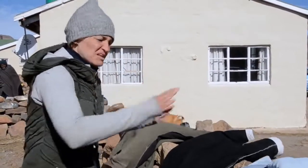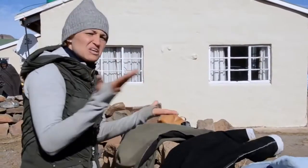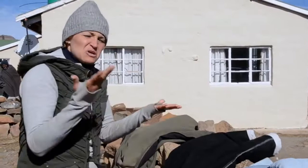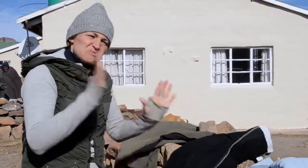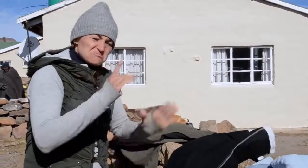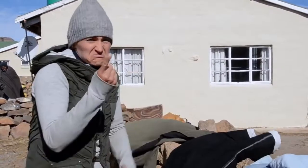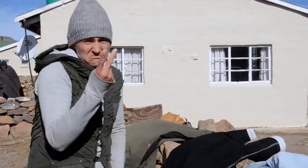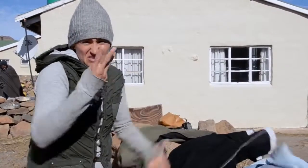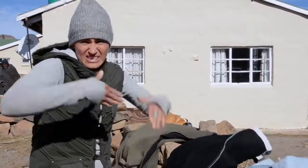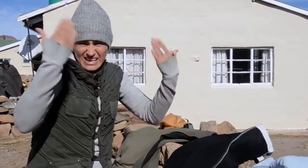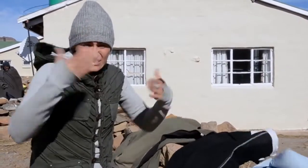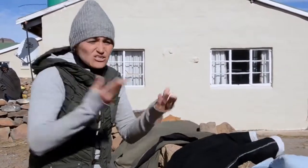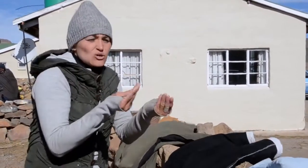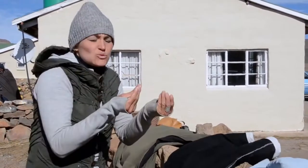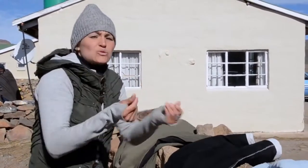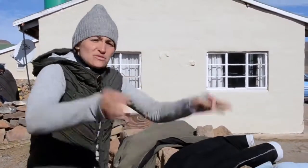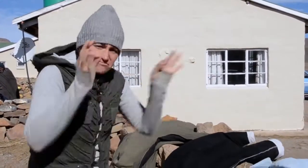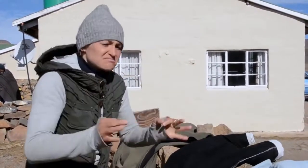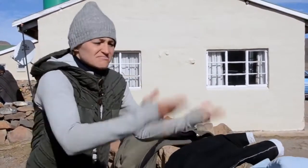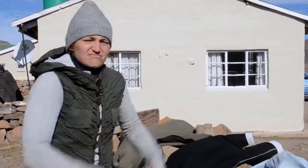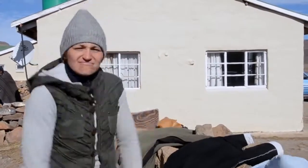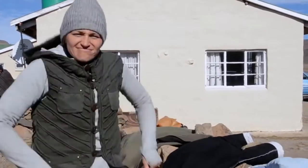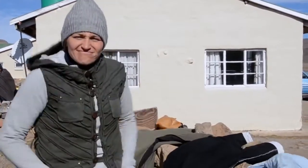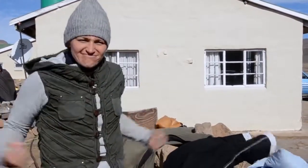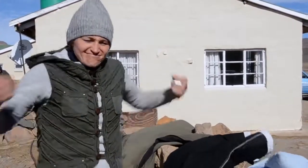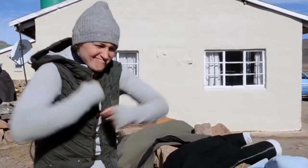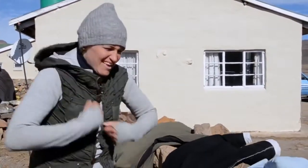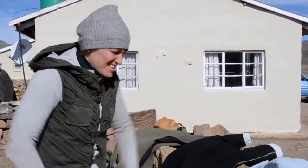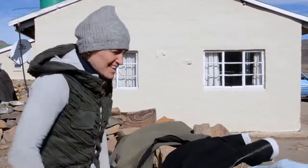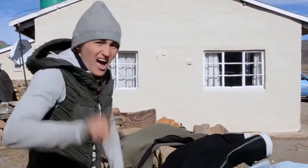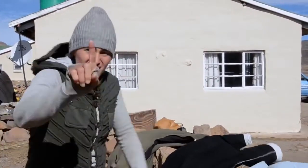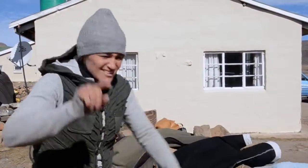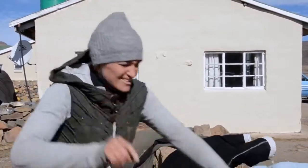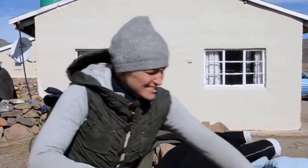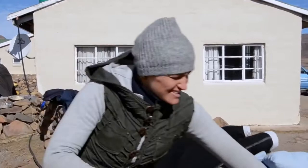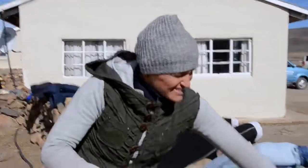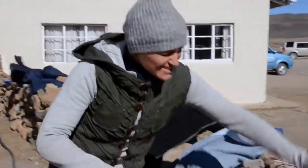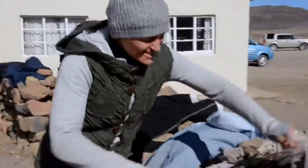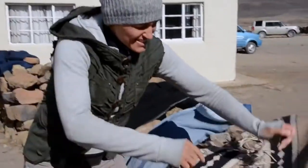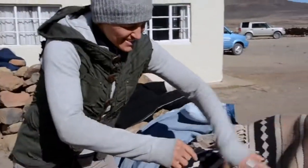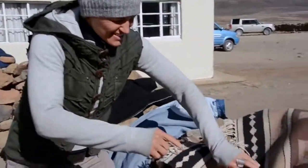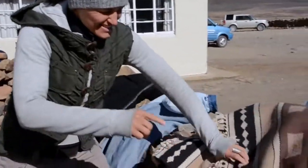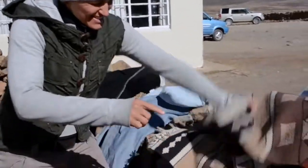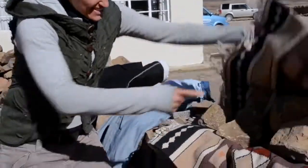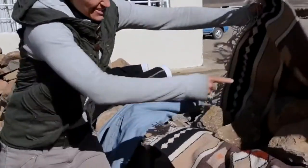again they are being laid out today as normally they are laid out for 2 or 3 days to dry before they can be worn.